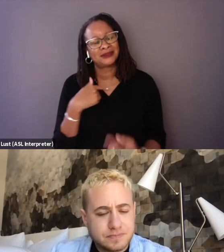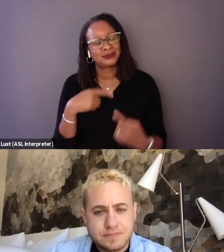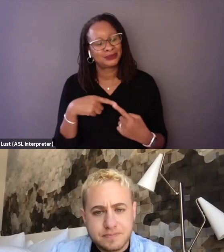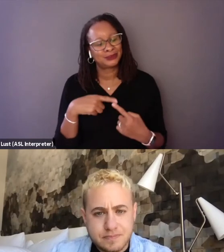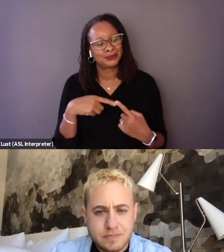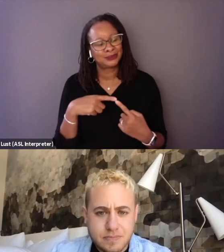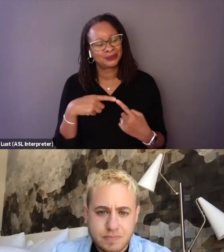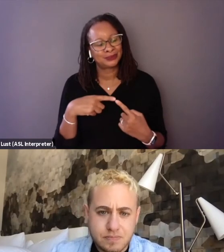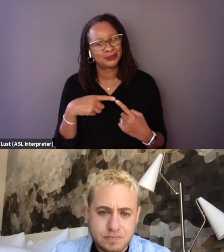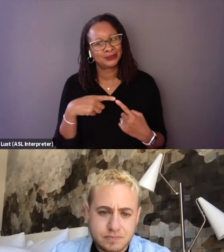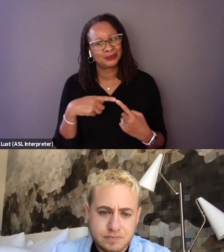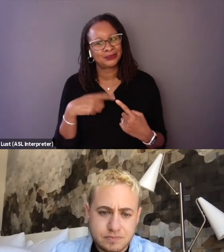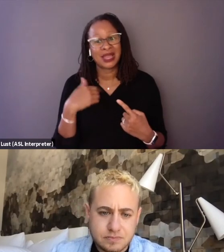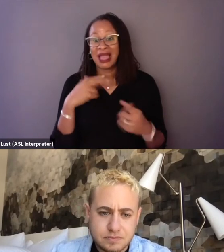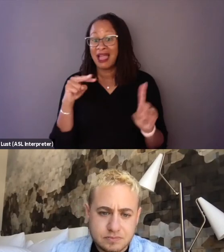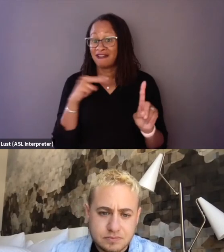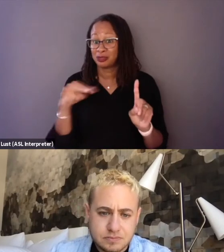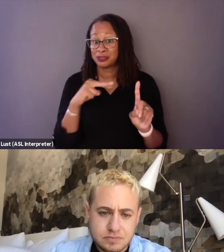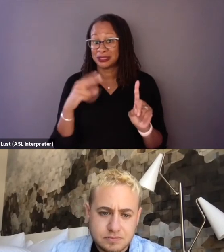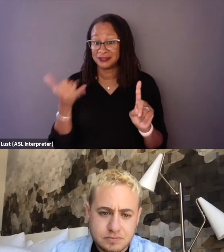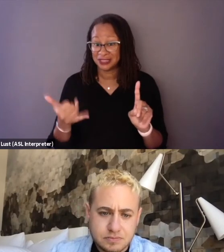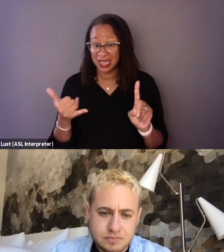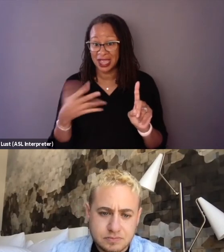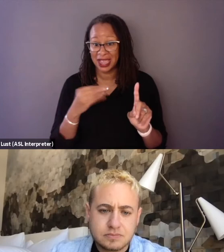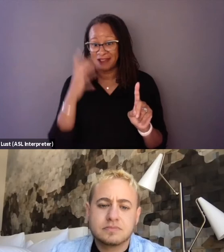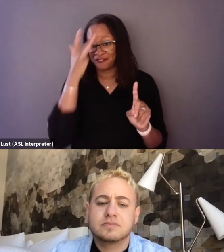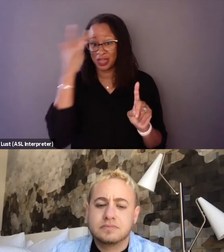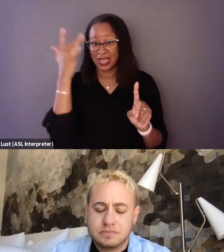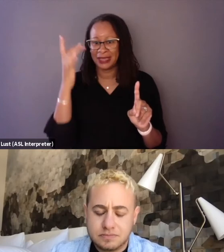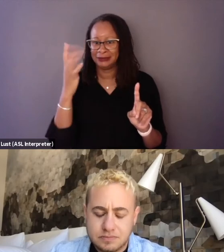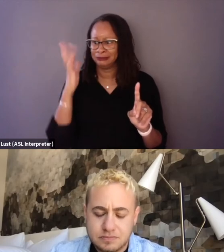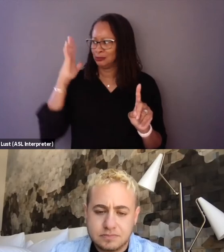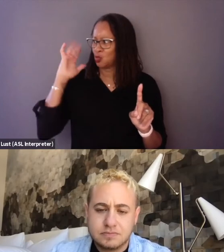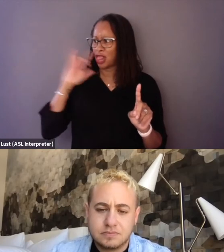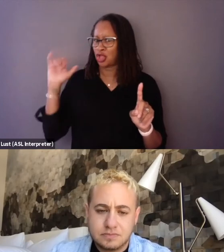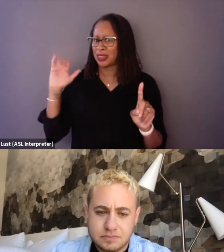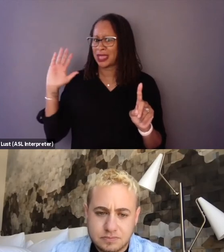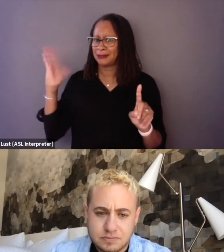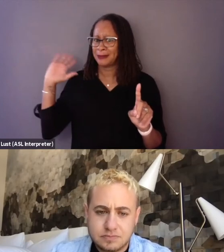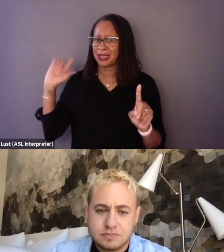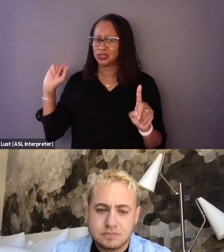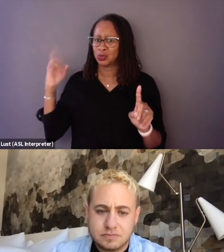I think have perspective now and forget where I was then, but I think it's helpful for me to try to remember